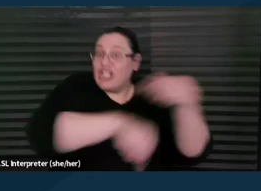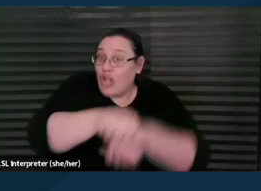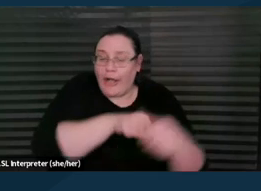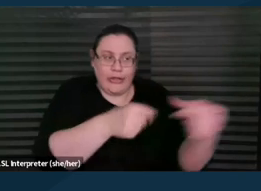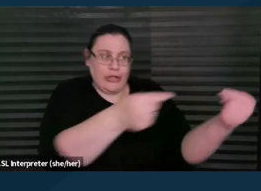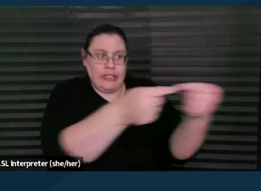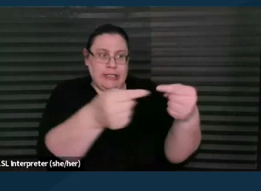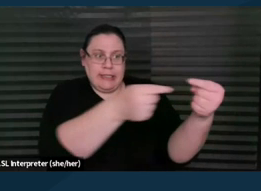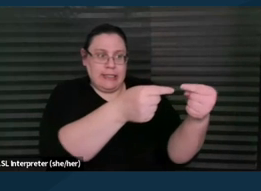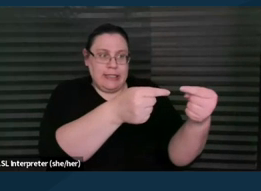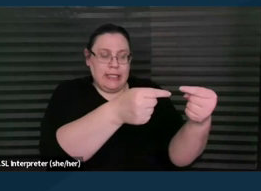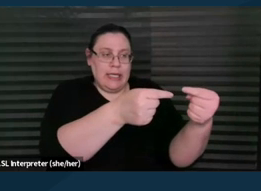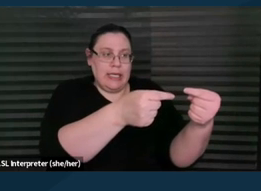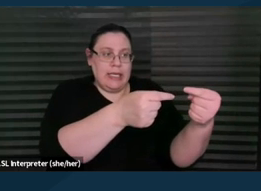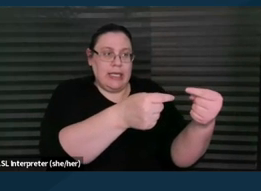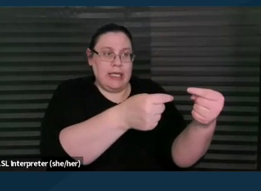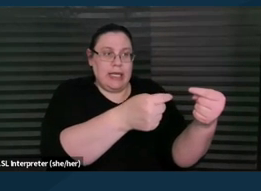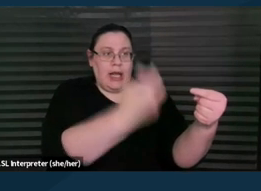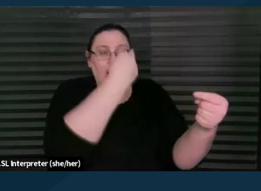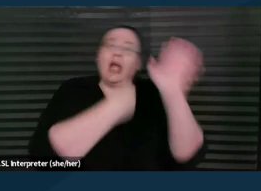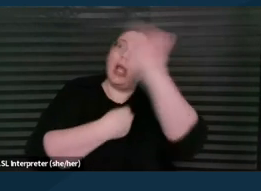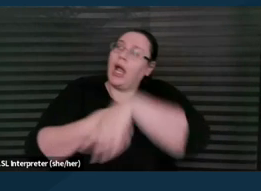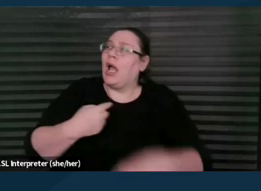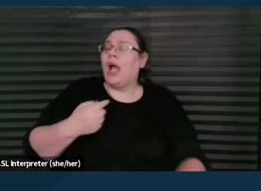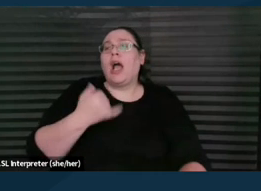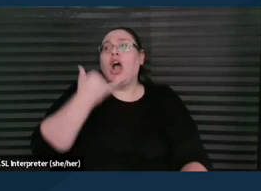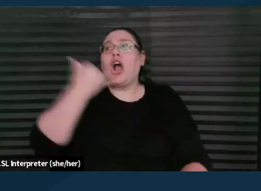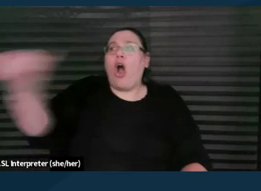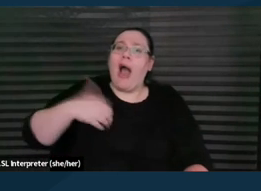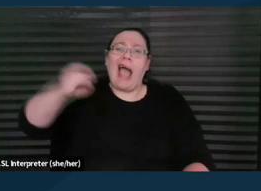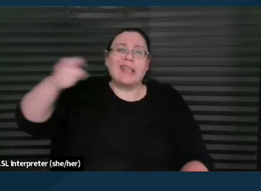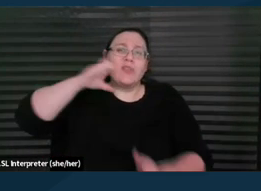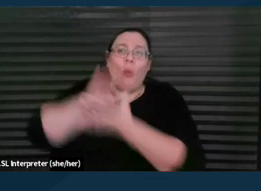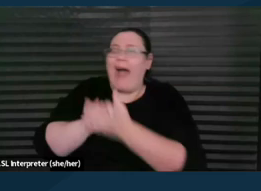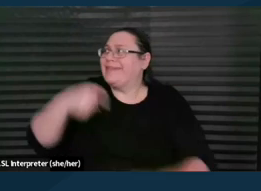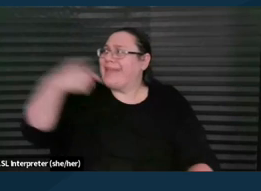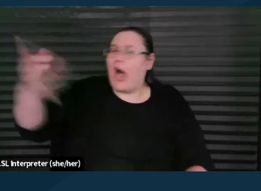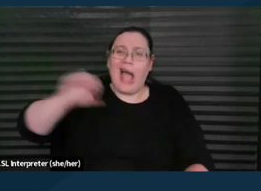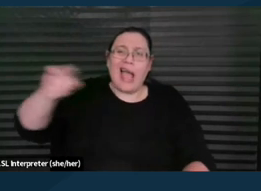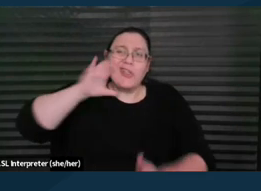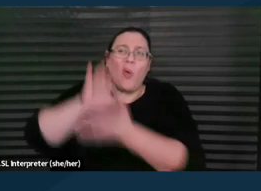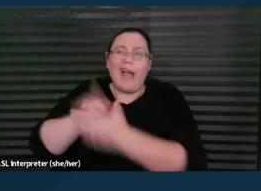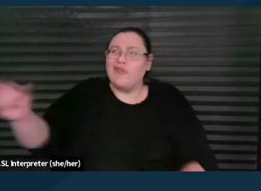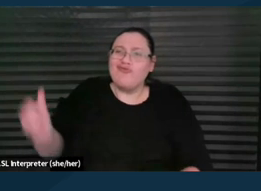"Can you call my, you know, ex-wife and tell her that she's wrong about, that my child should be evaluated," or whatever.